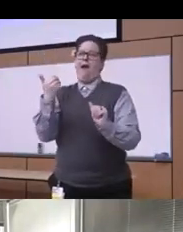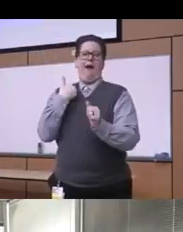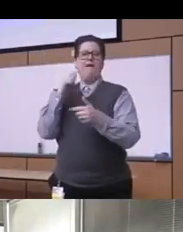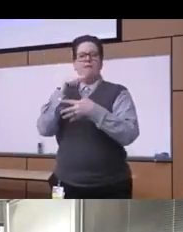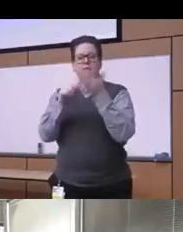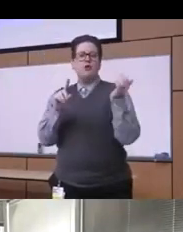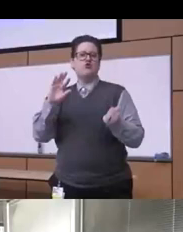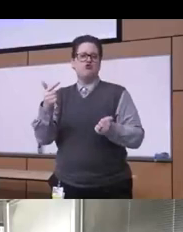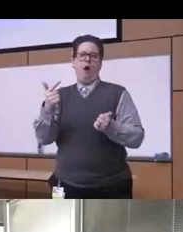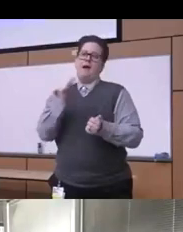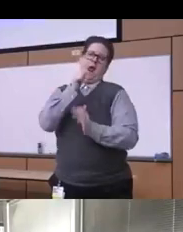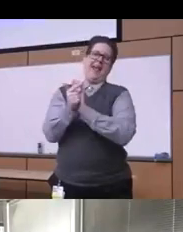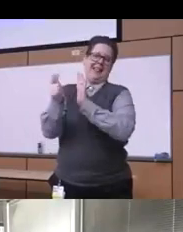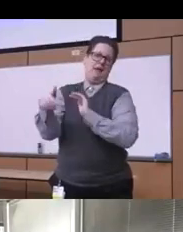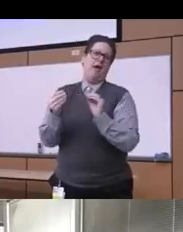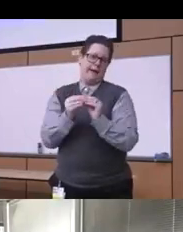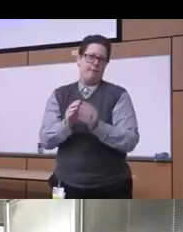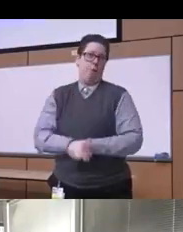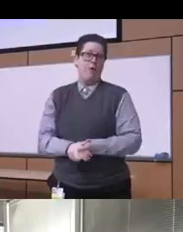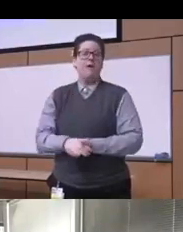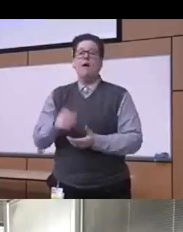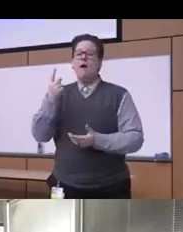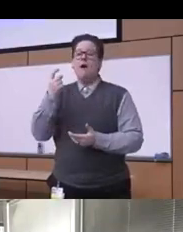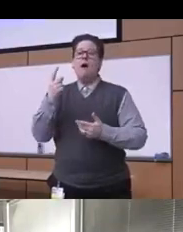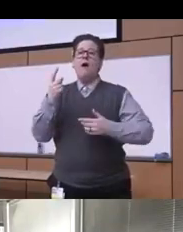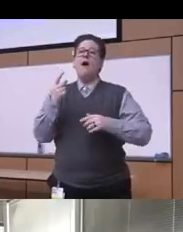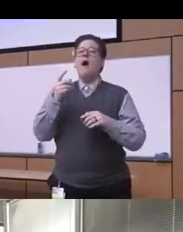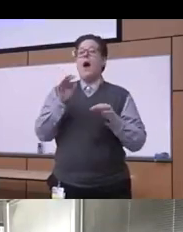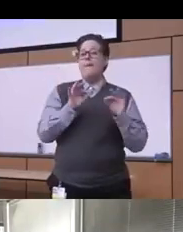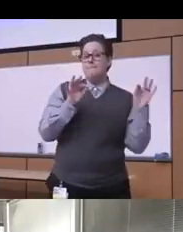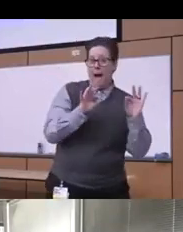debated a lot you know there is a big difference between minor offenses versus major offenses but